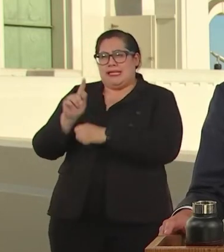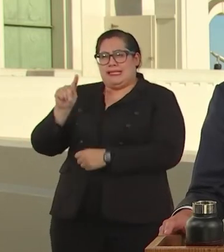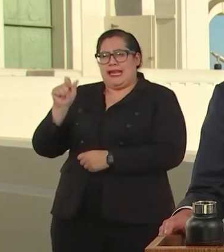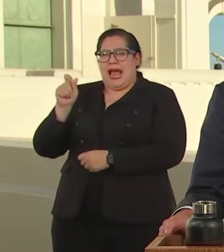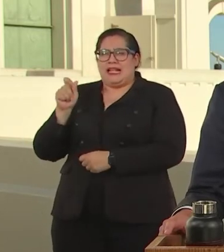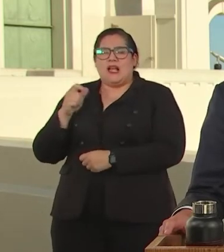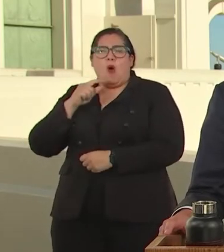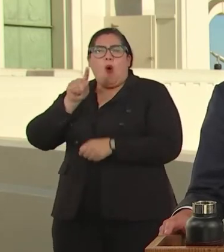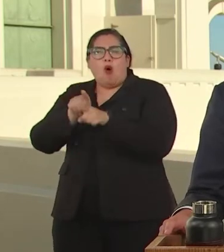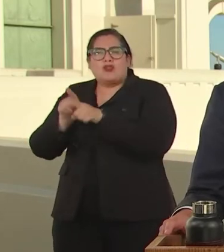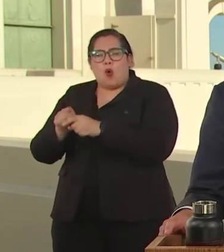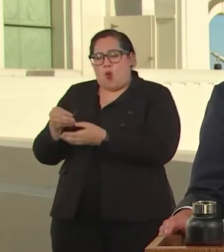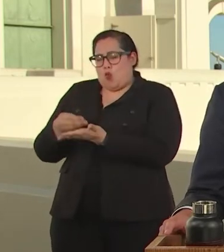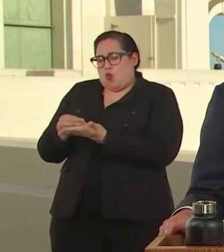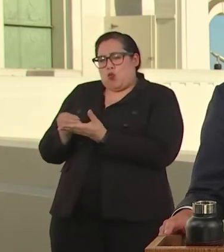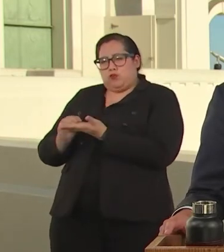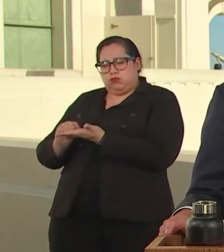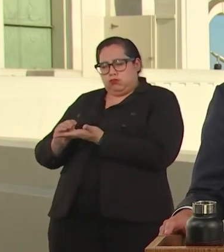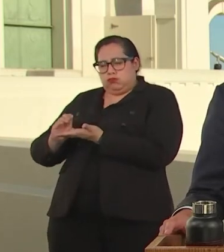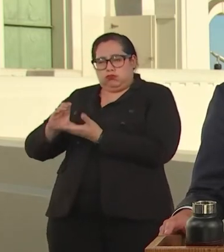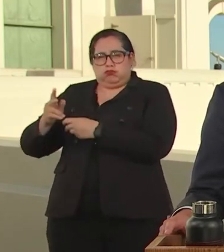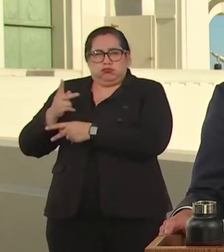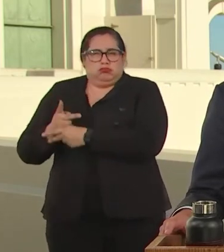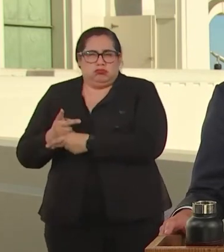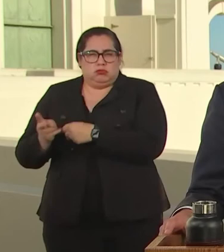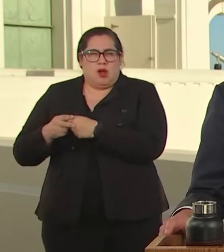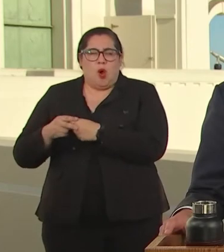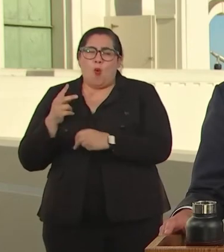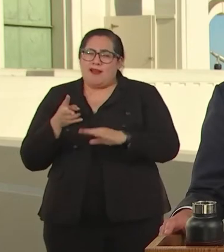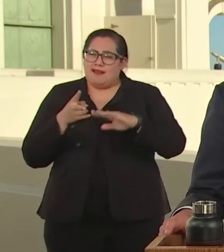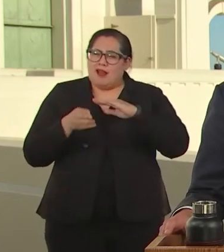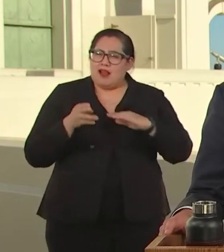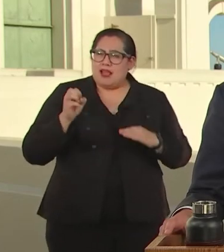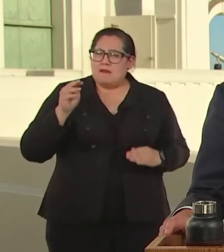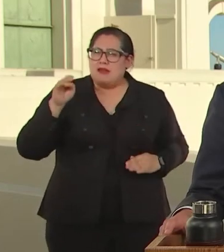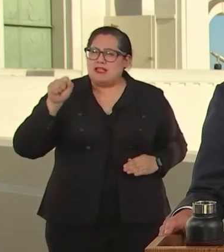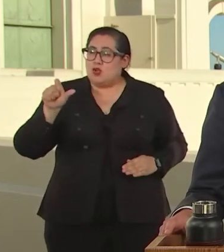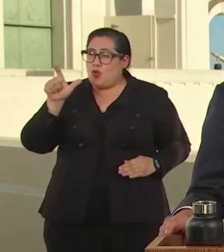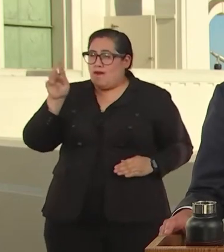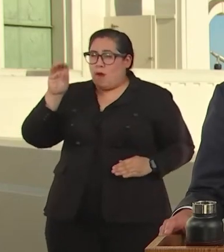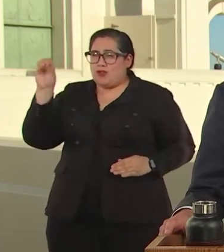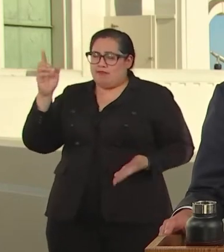WE CUT OUR EMISSION BUSINESS 24% AND LAUNCHED L.A.'S NEW GREEN DEAL.